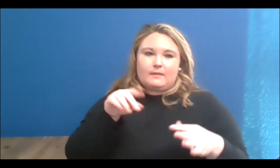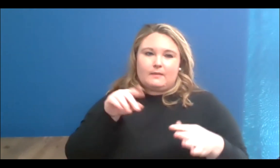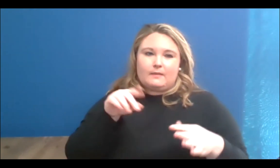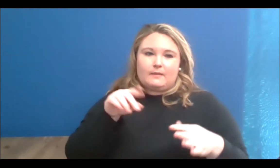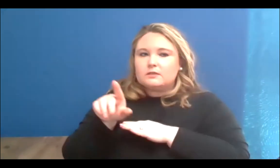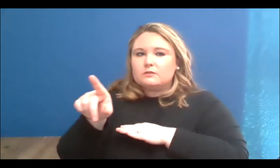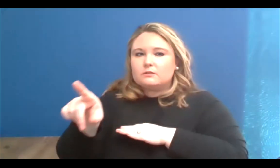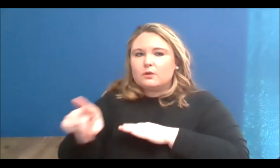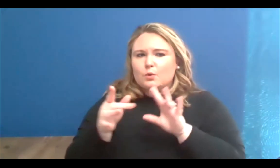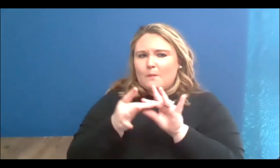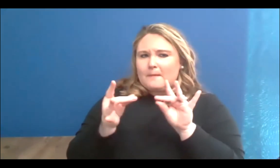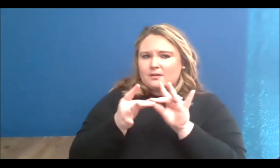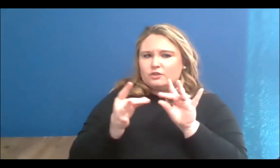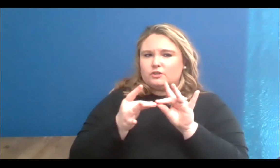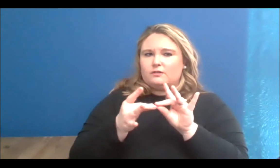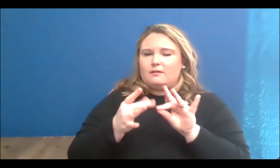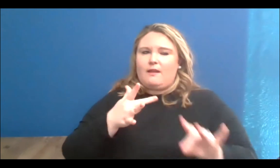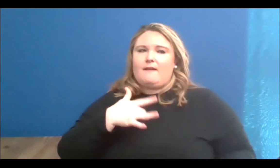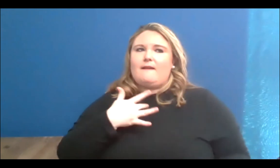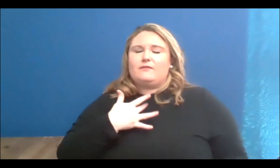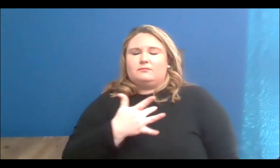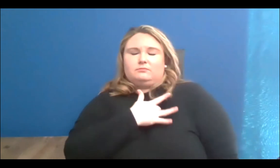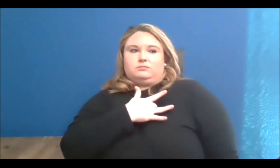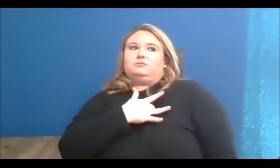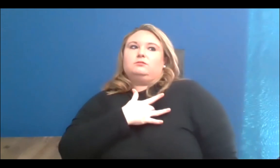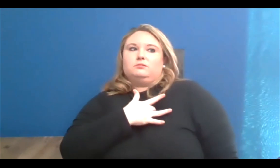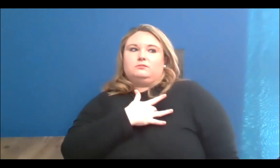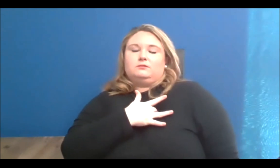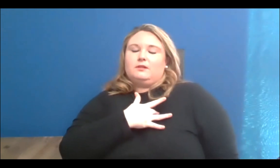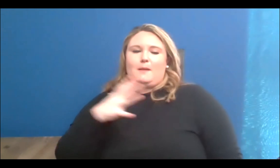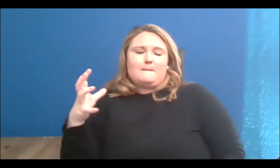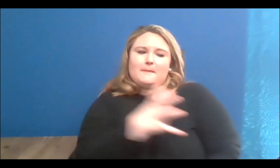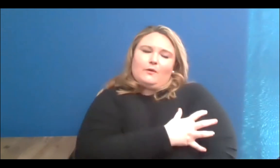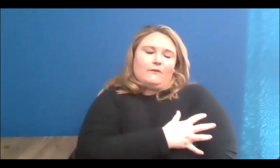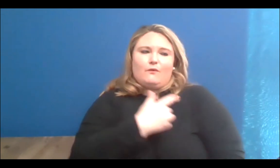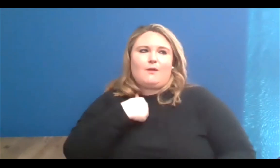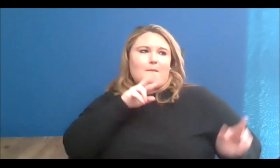me as well. I think it's very powerful and I'm looking forward to our